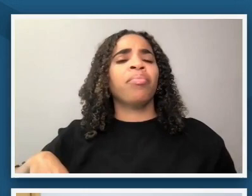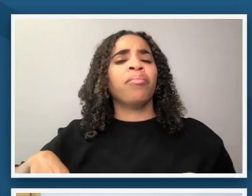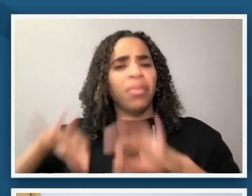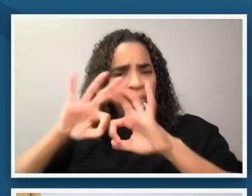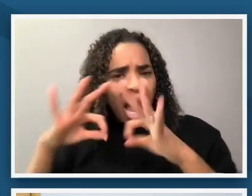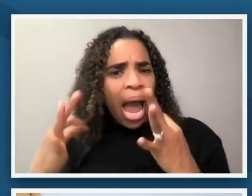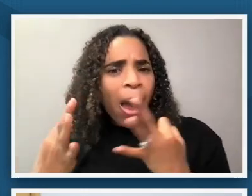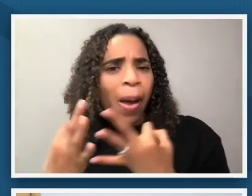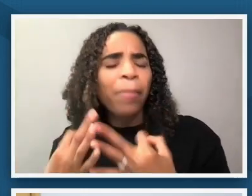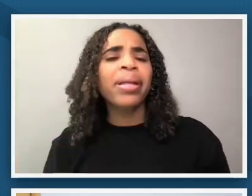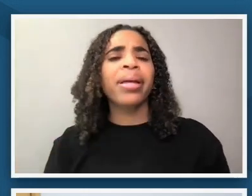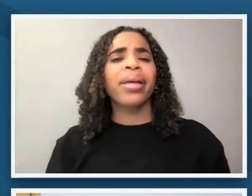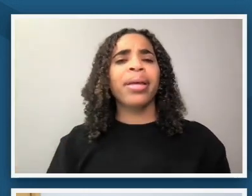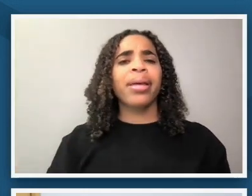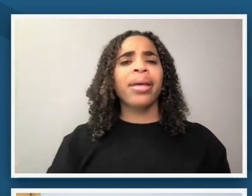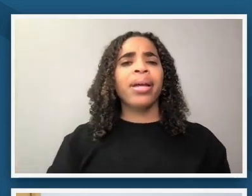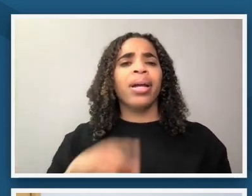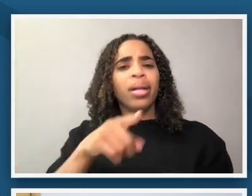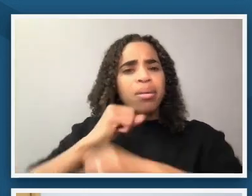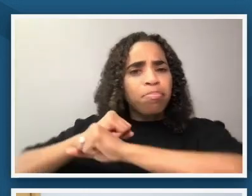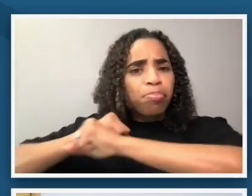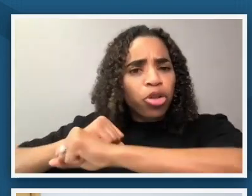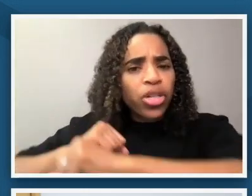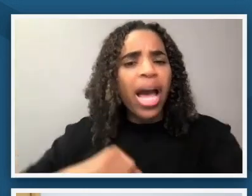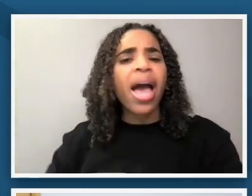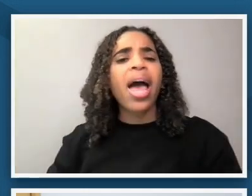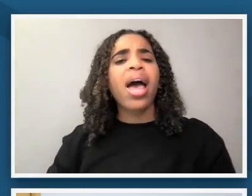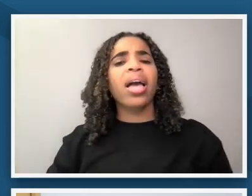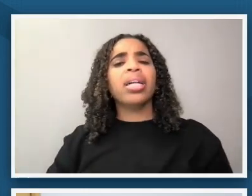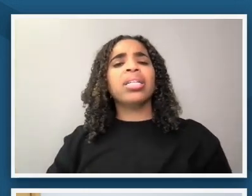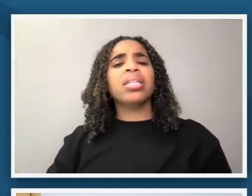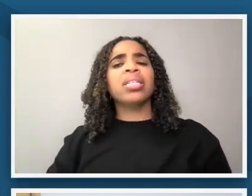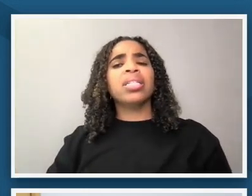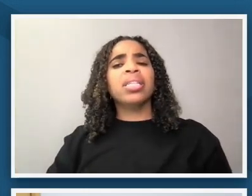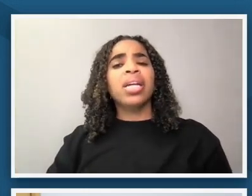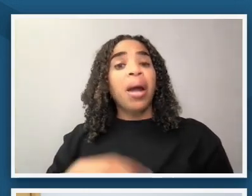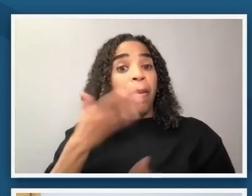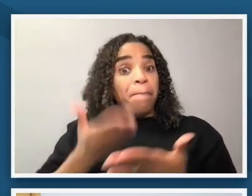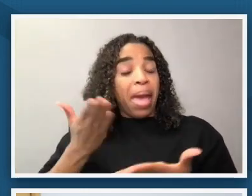protectiveness i see the seeds of